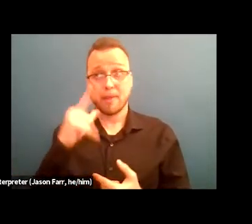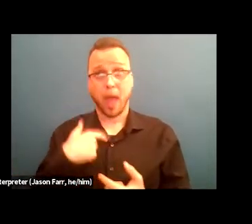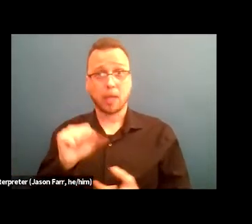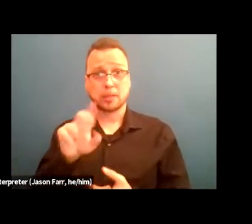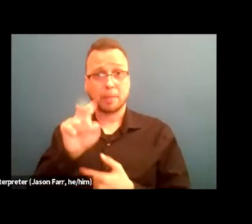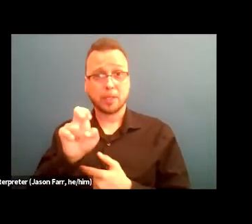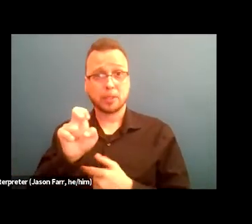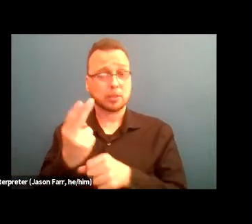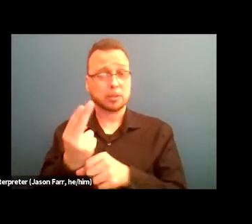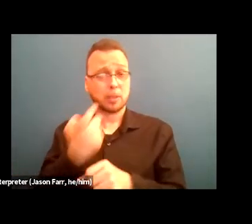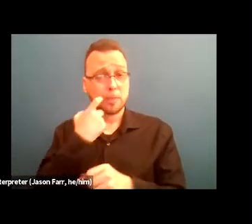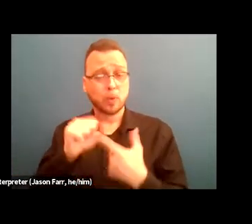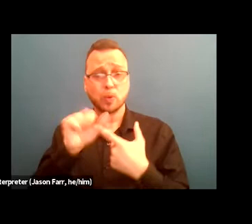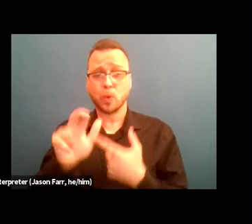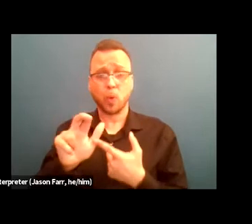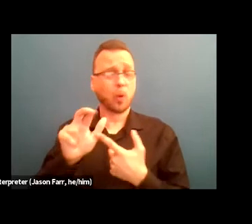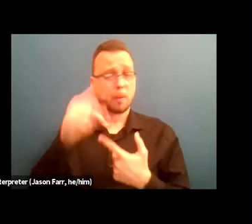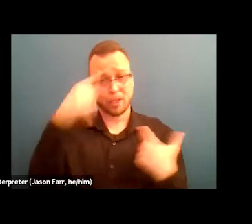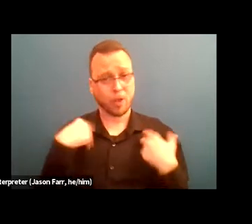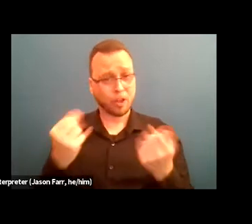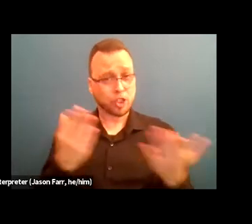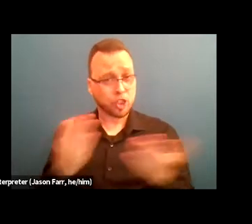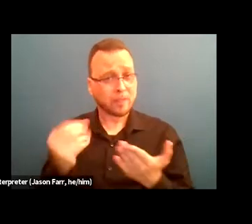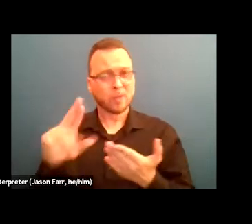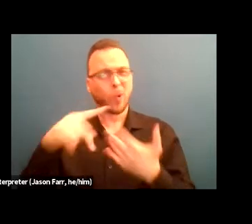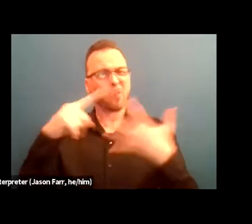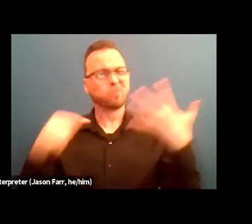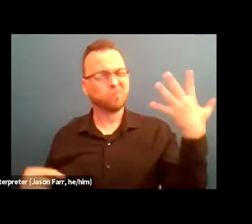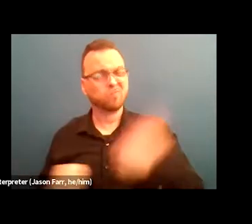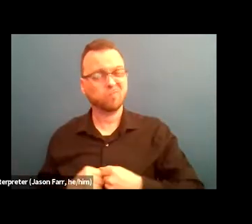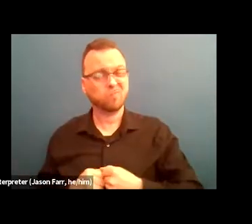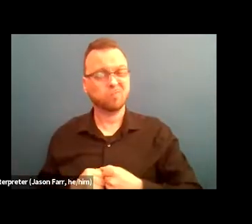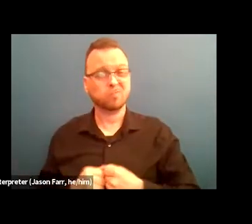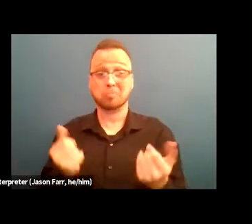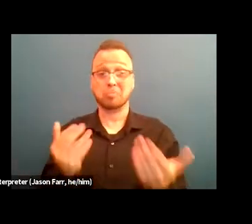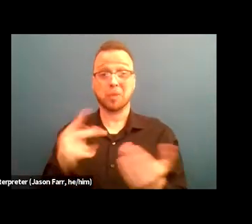or mental health services, et cetera. So we're gonna have this poll in Zoom, which I believe is already opened.